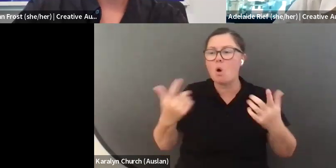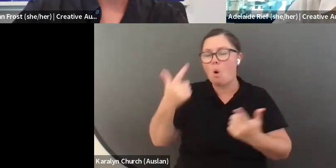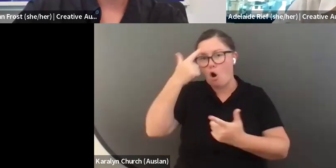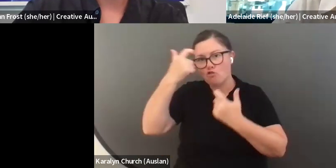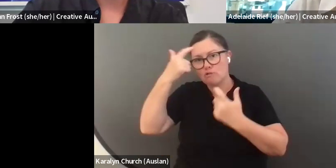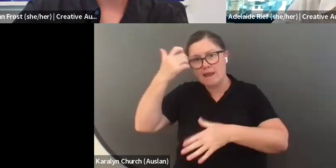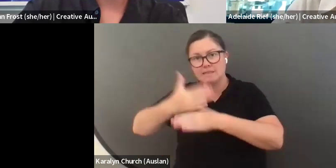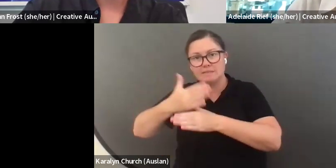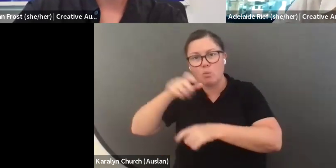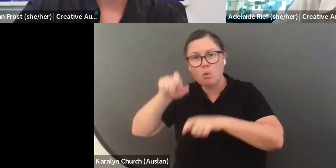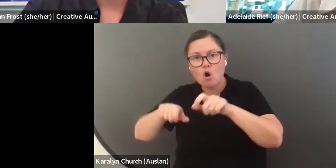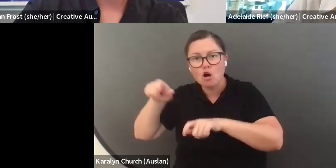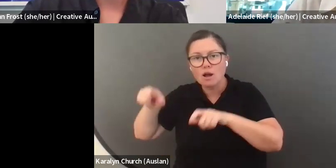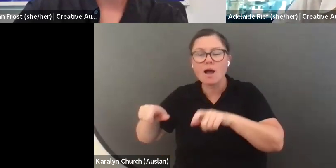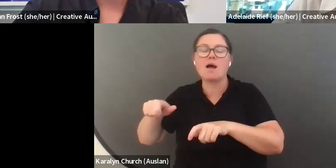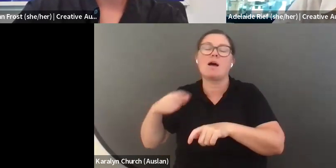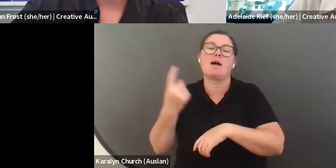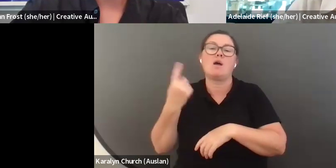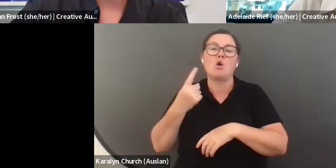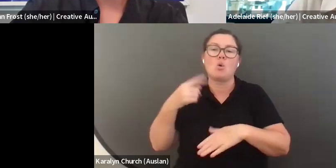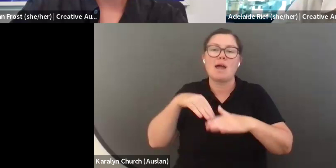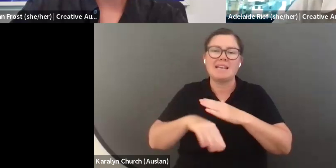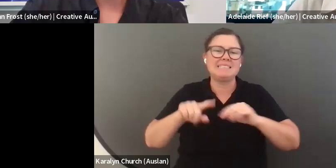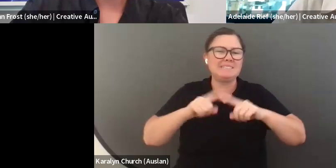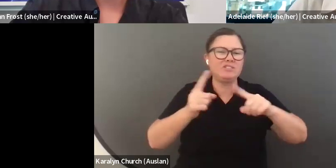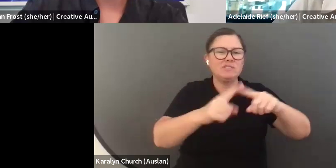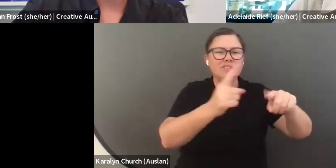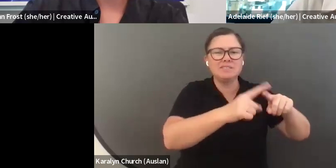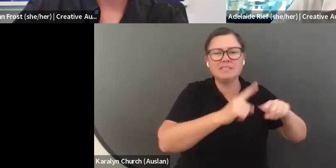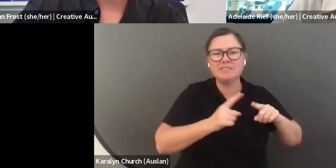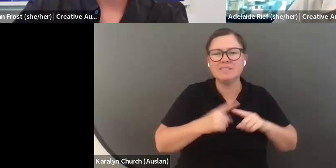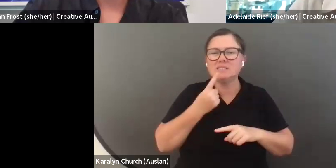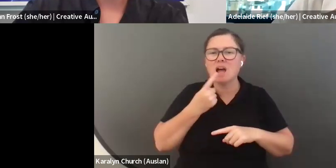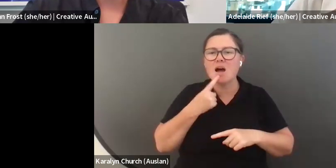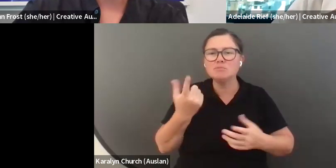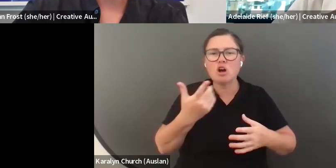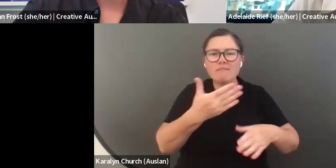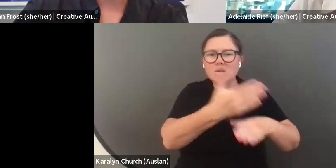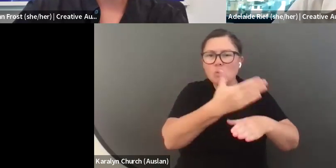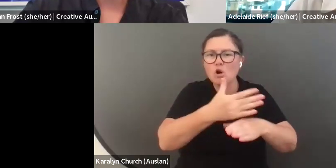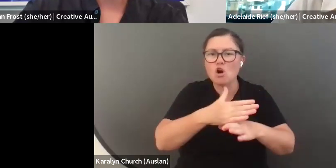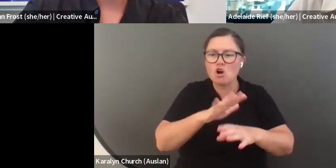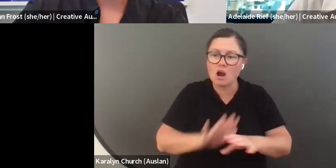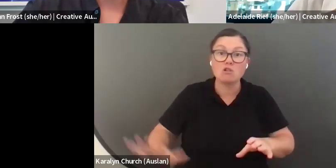working in a range of different locations and types of practice across the country who have special expertise and